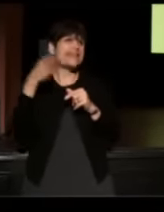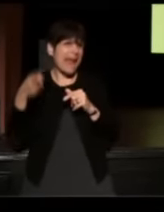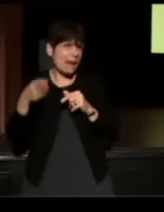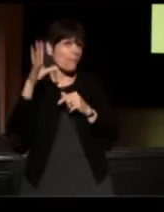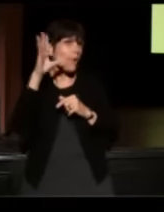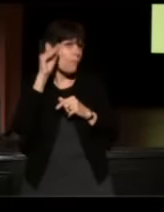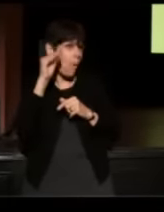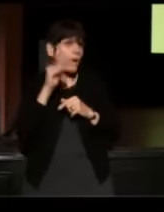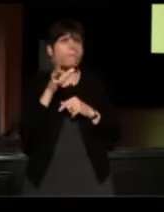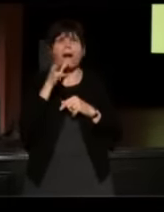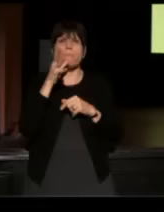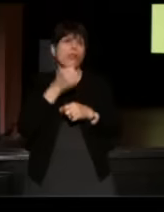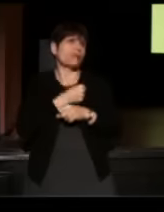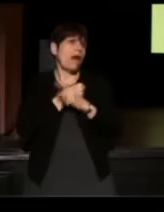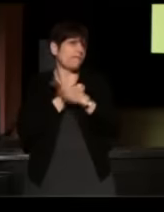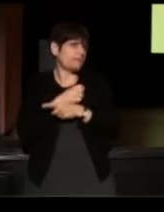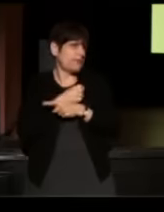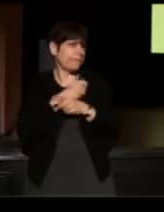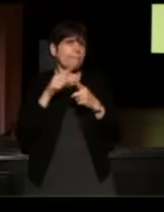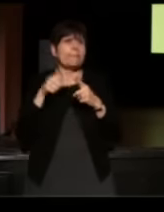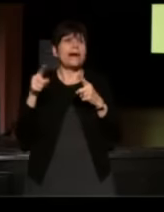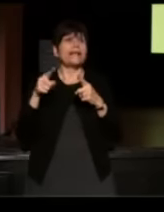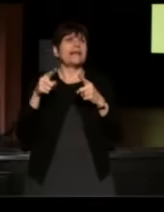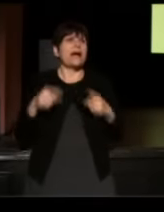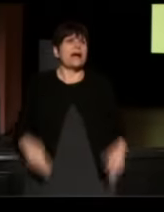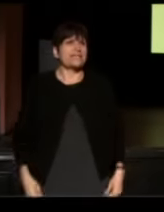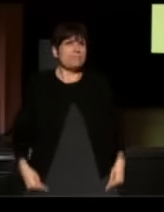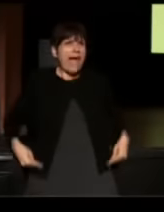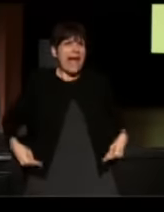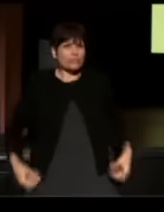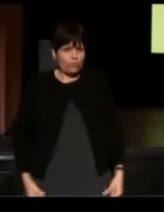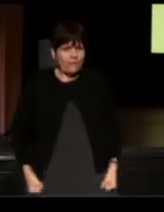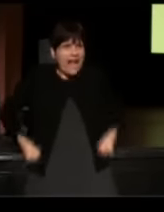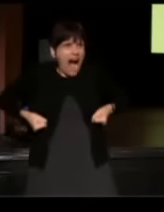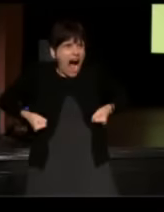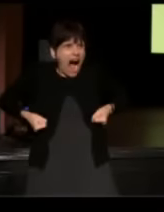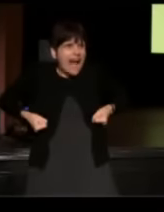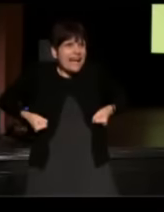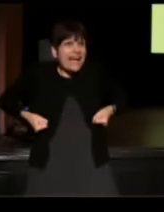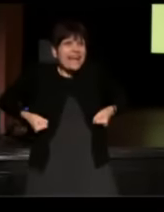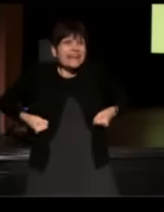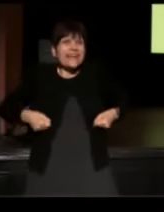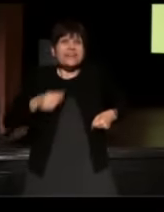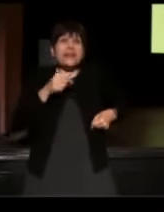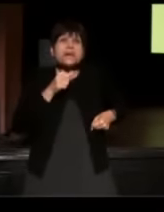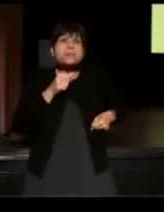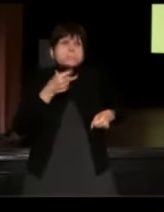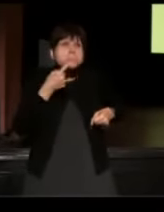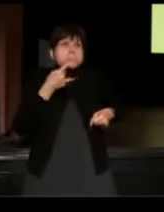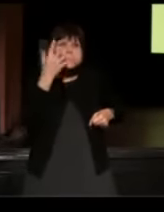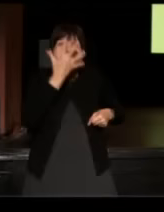My mother loved him but he wore his pants really high and he had an underbite, oh god!